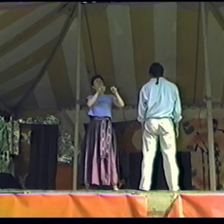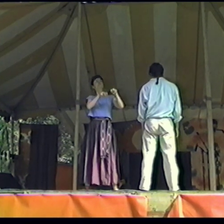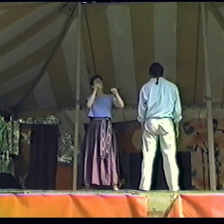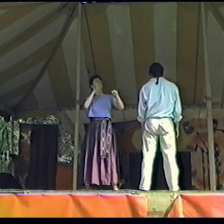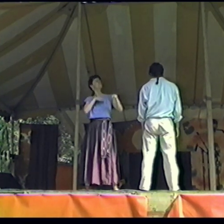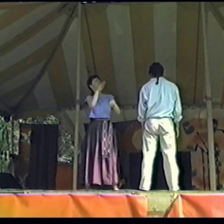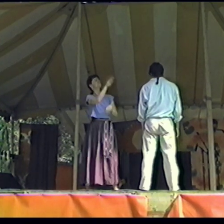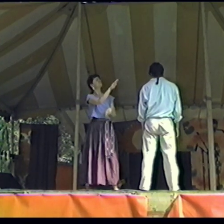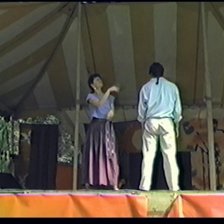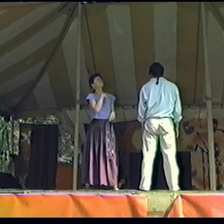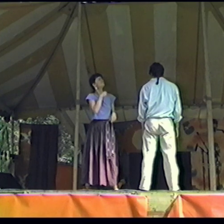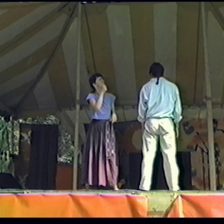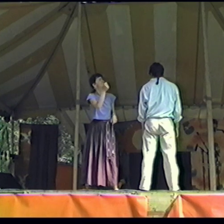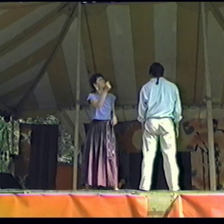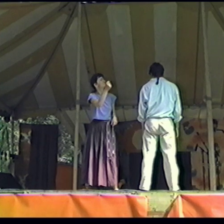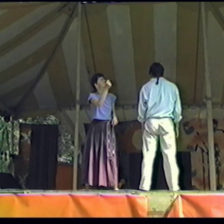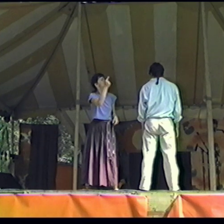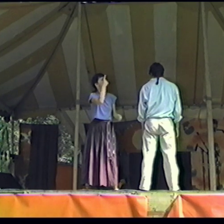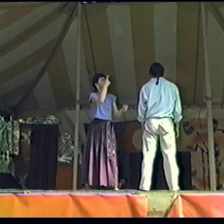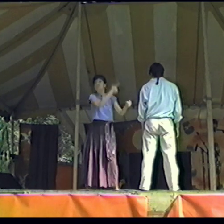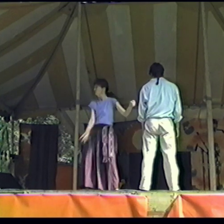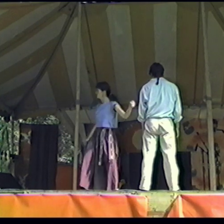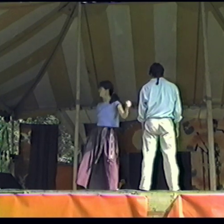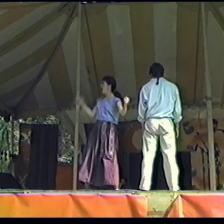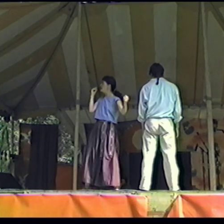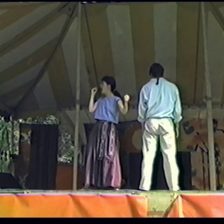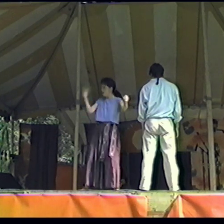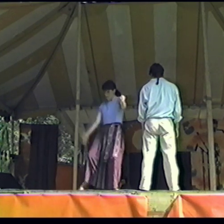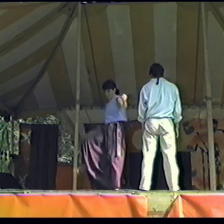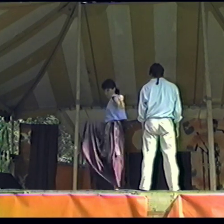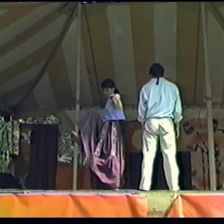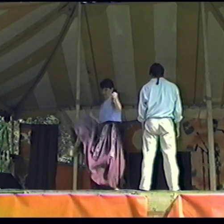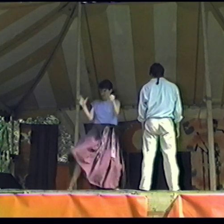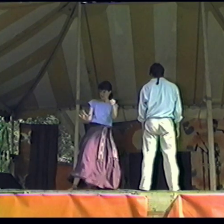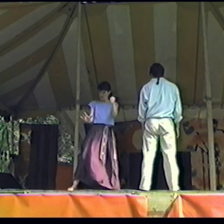and the woman said, "Excuse me, I don't understand you" Shut up!